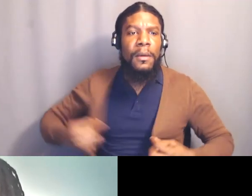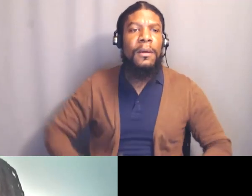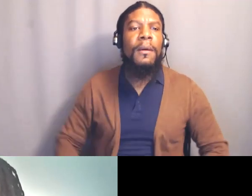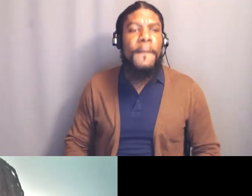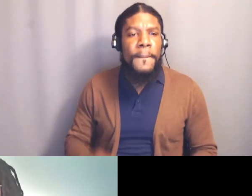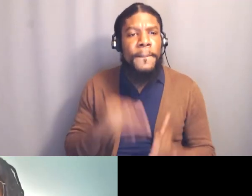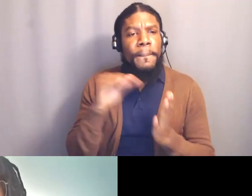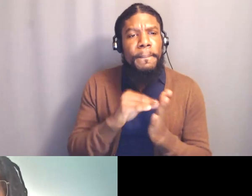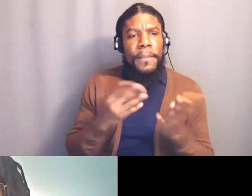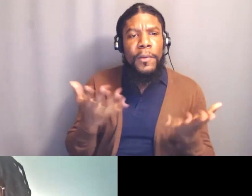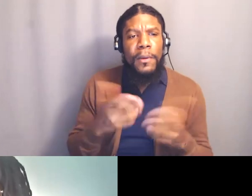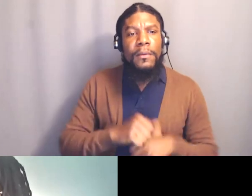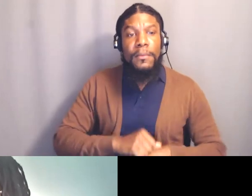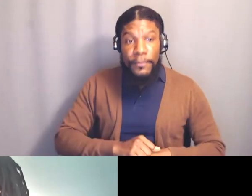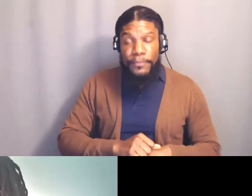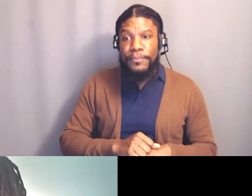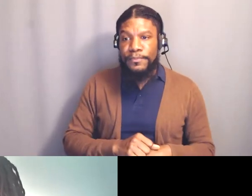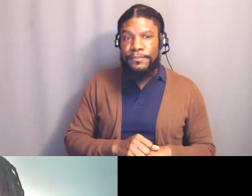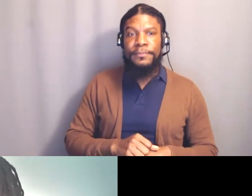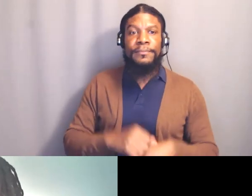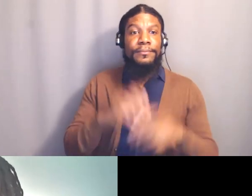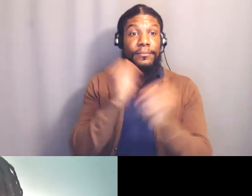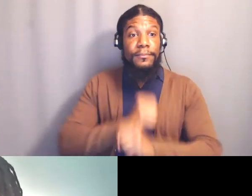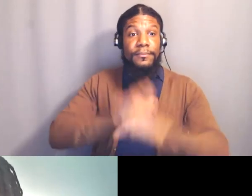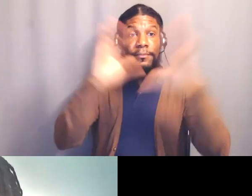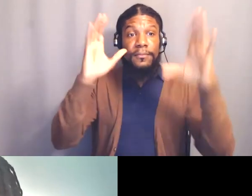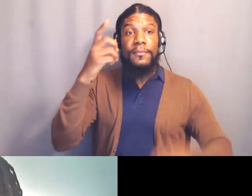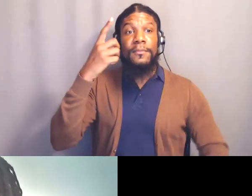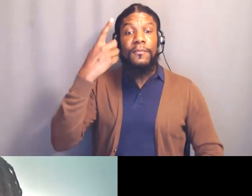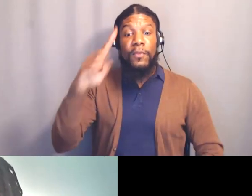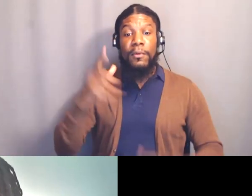for a matriarchal approach that permeates